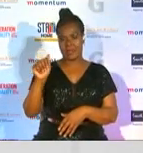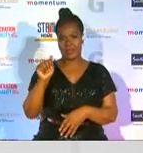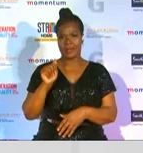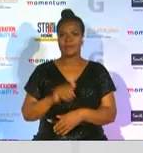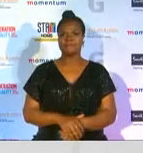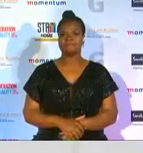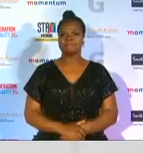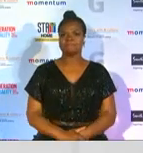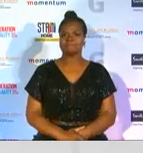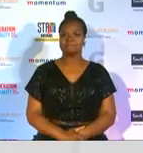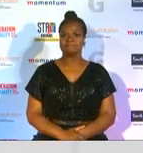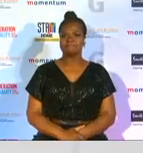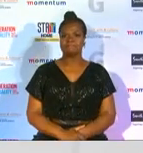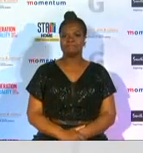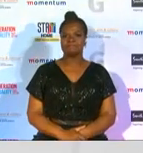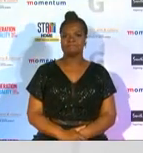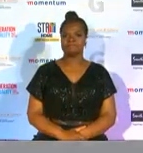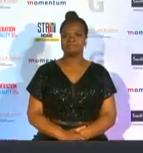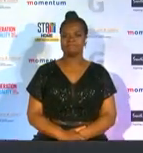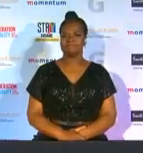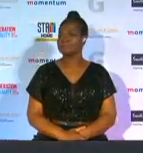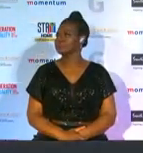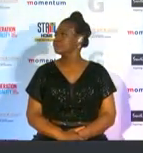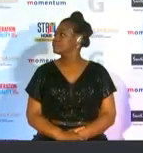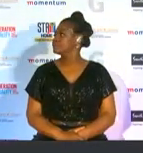momentum g sport awards judge